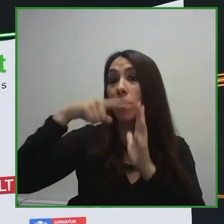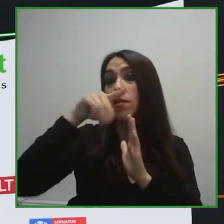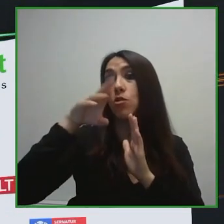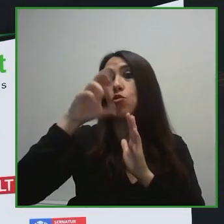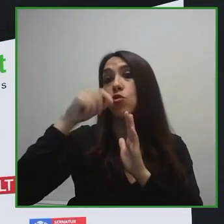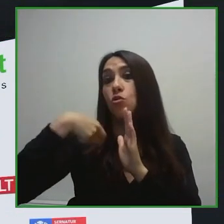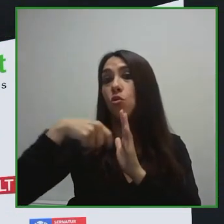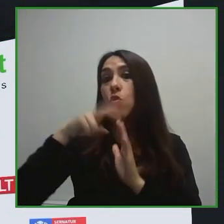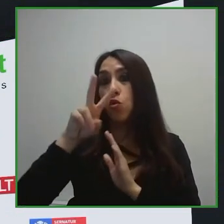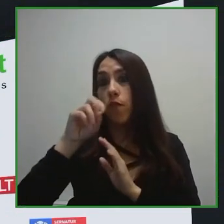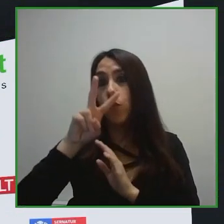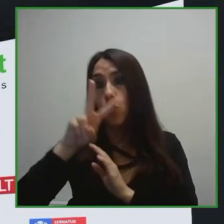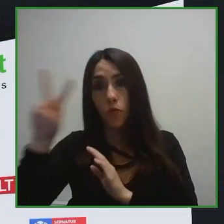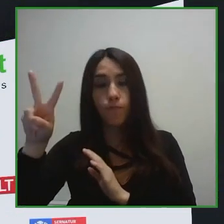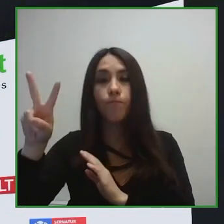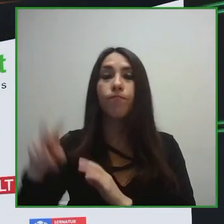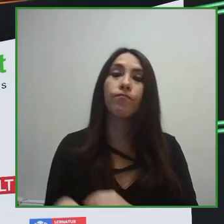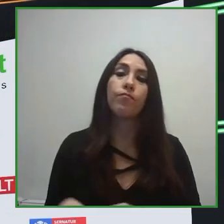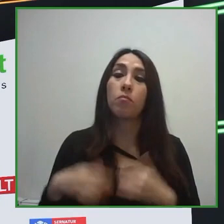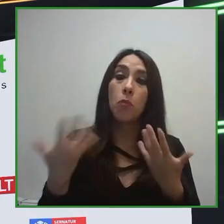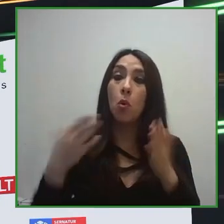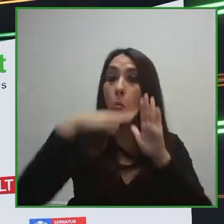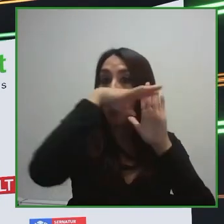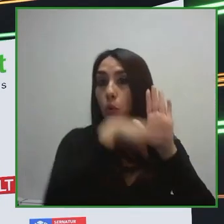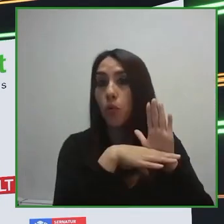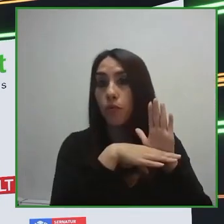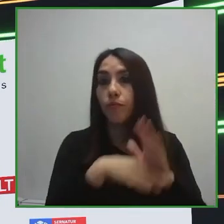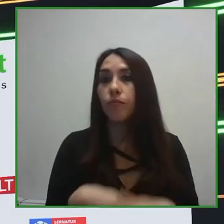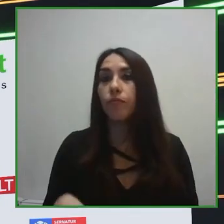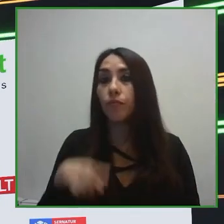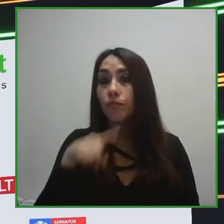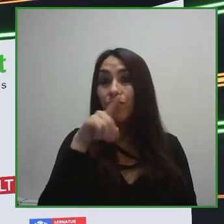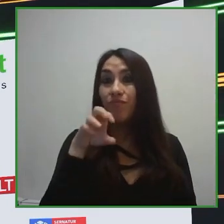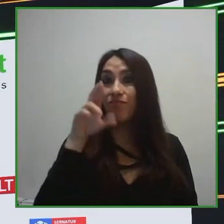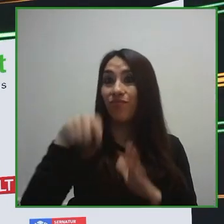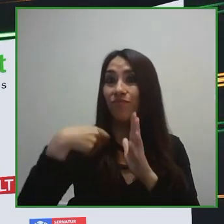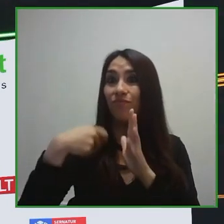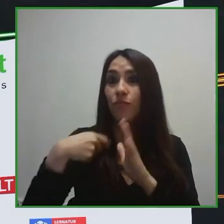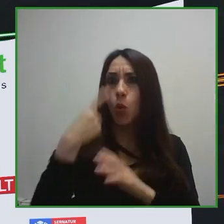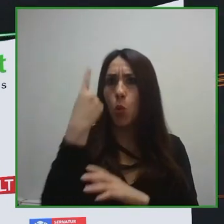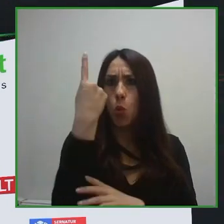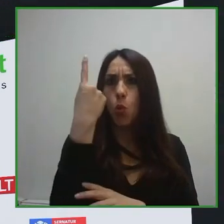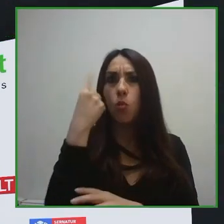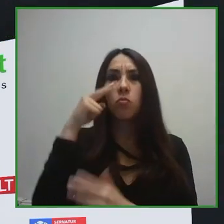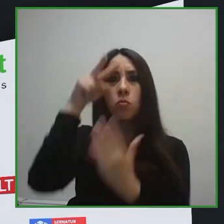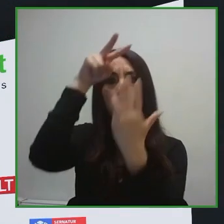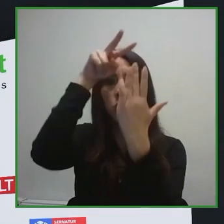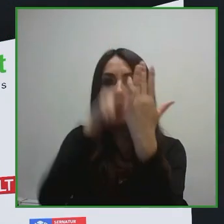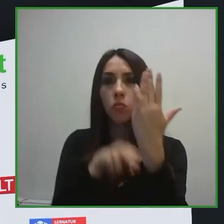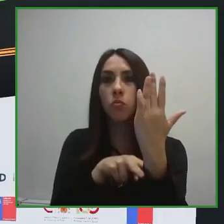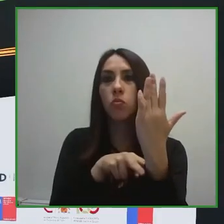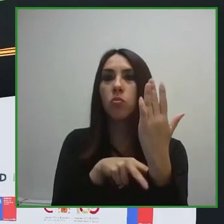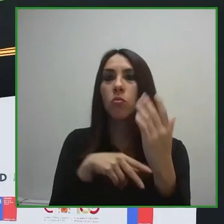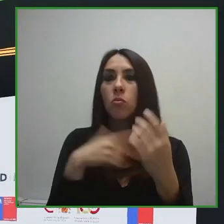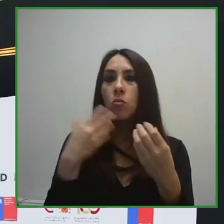One of the features of the platform is that it allows you to schedule in your calendar decisions that you may be interested in.